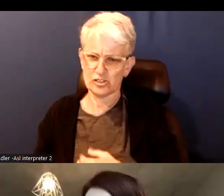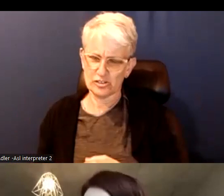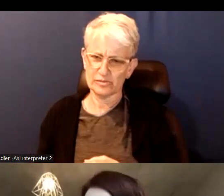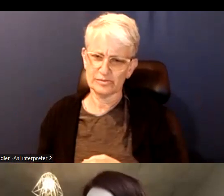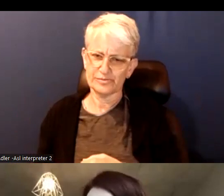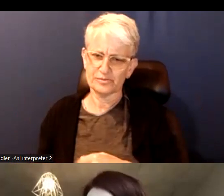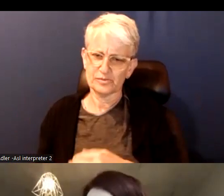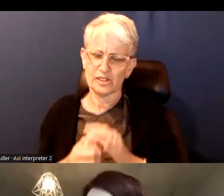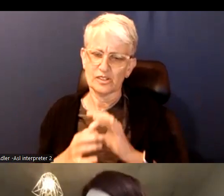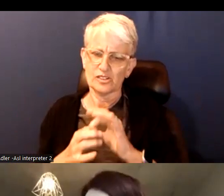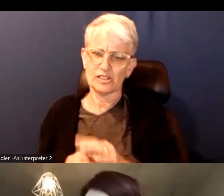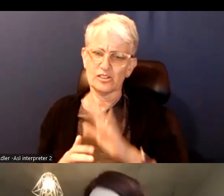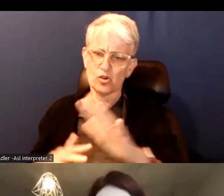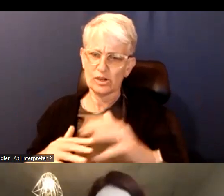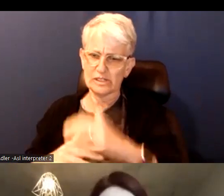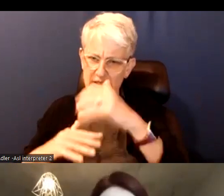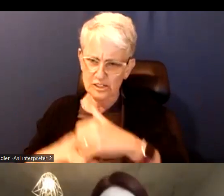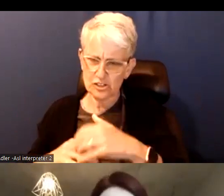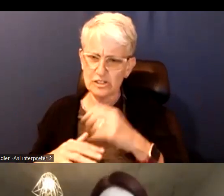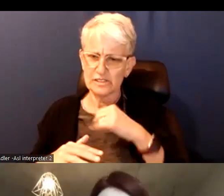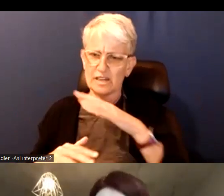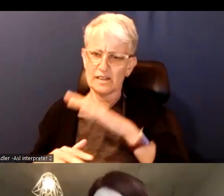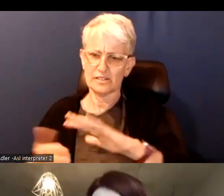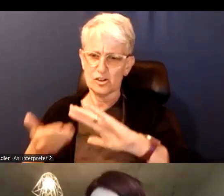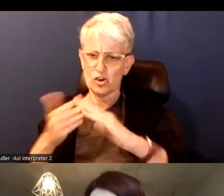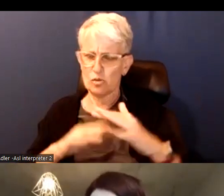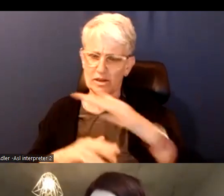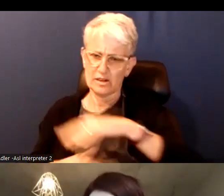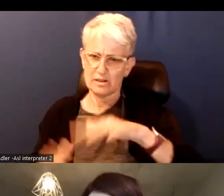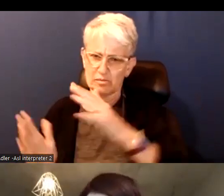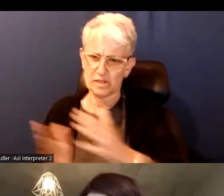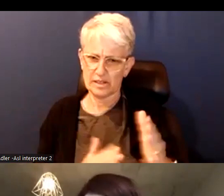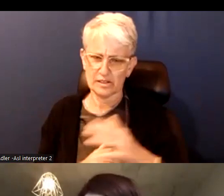journalism, fact checking and national ideas focused events.